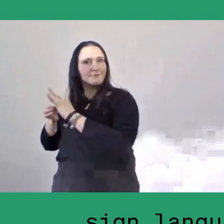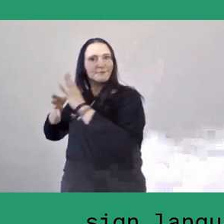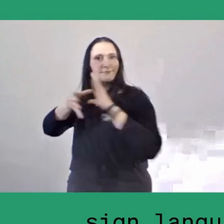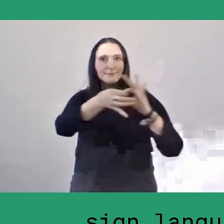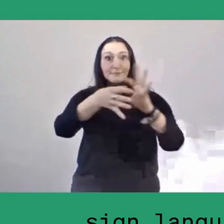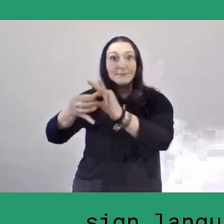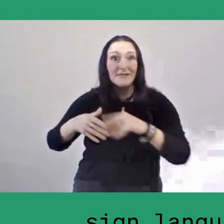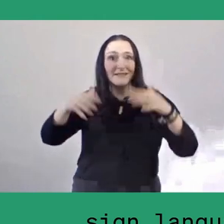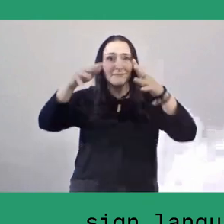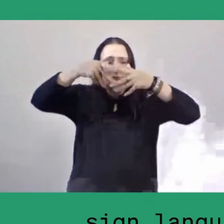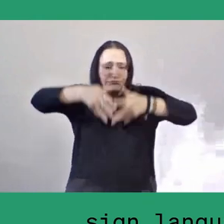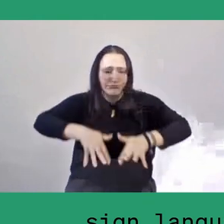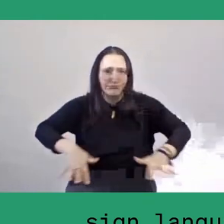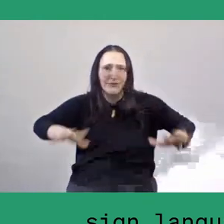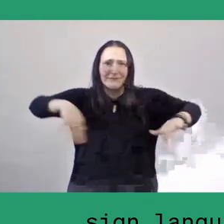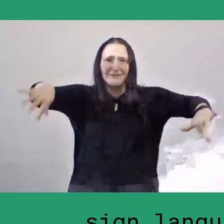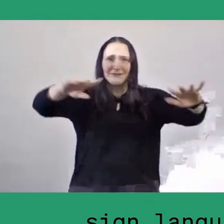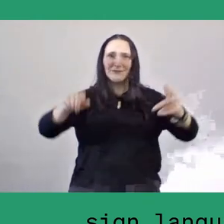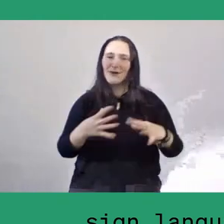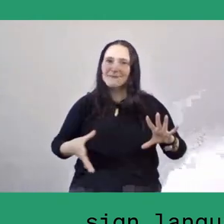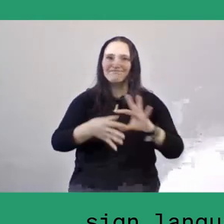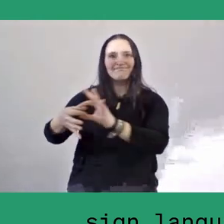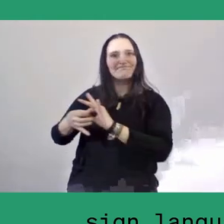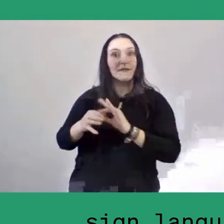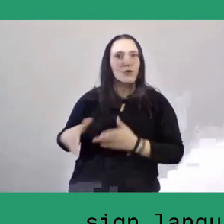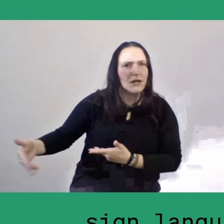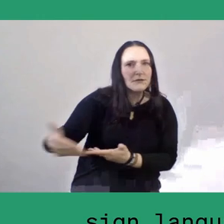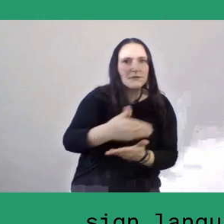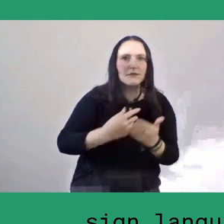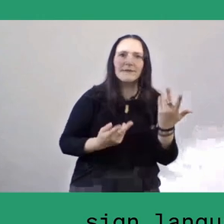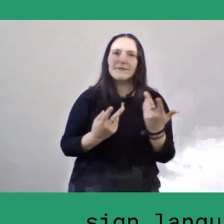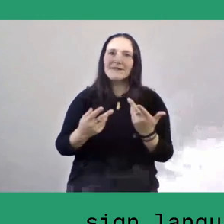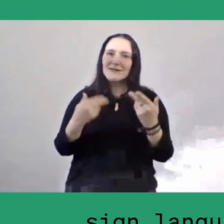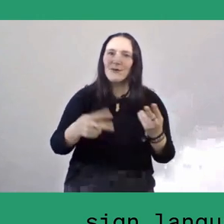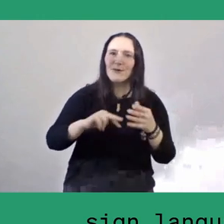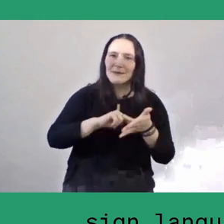Just as trees echo each other's signals, harvesting and cultivation methods